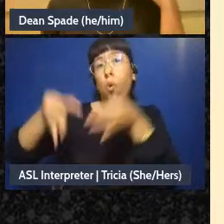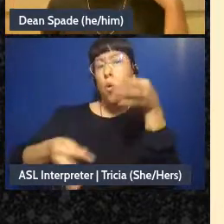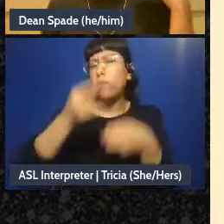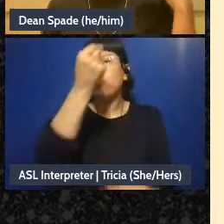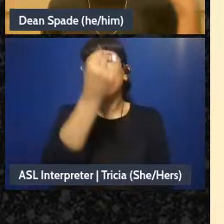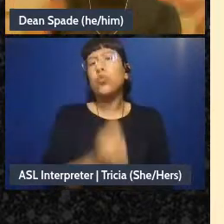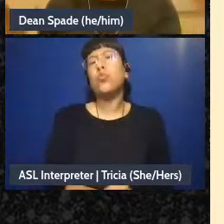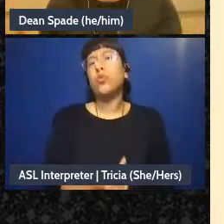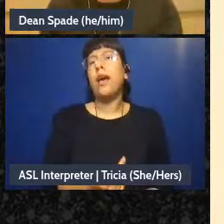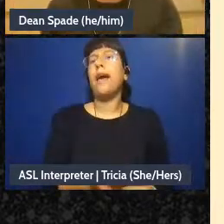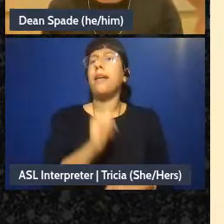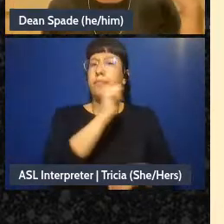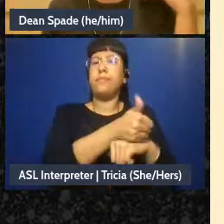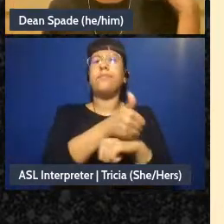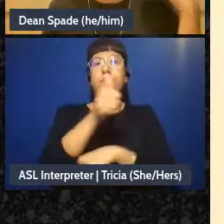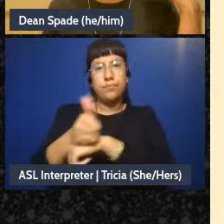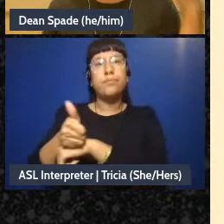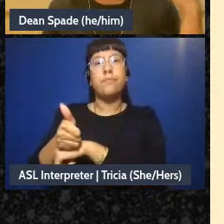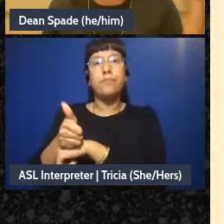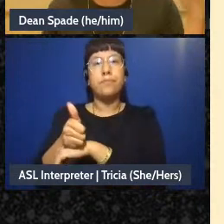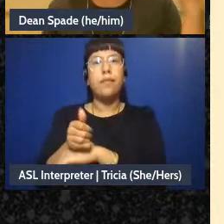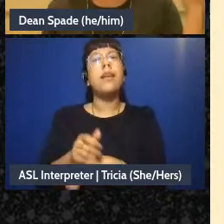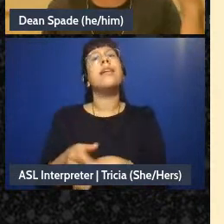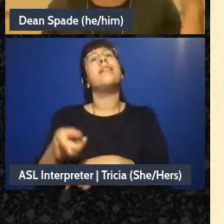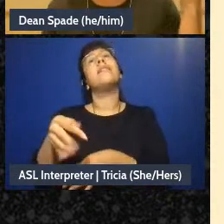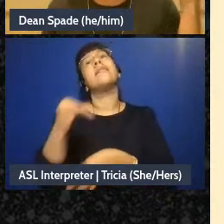and then we can make it all happen instead of always deciding it fresh